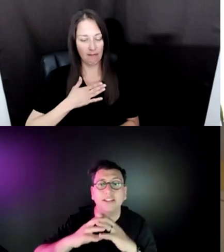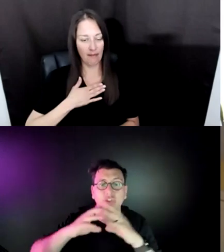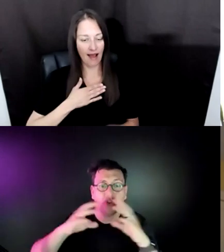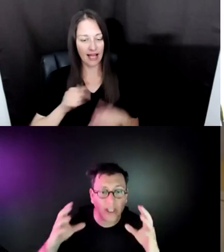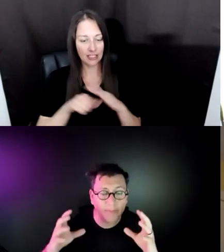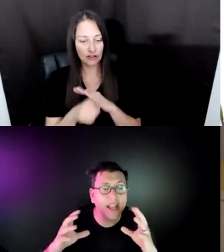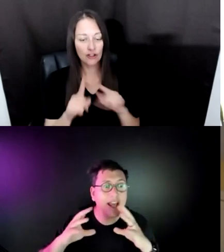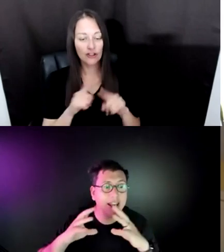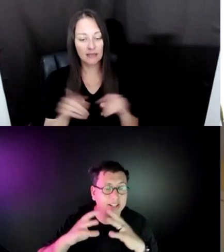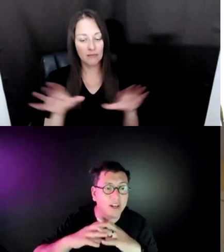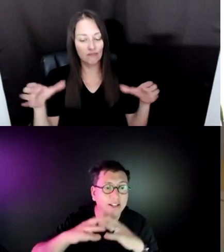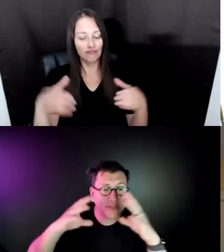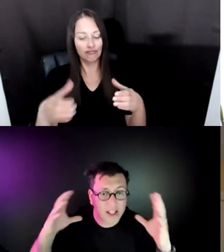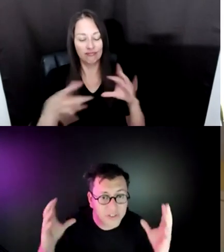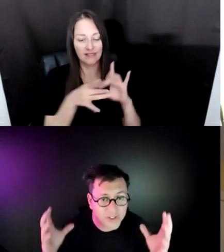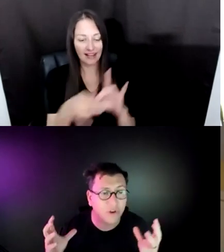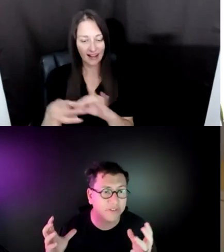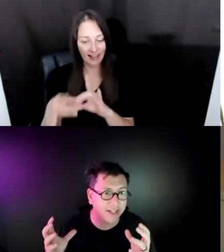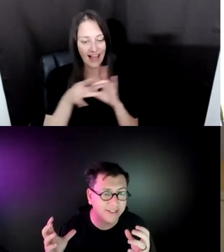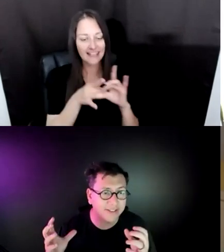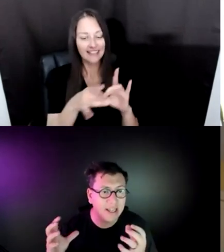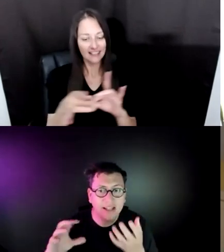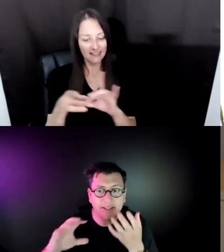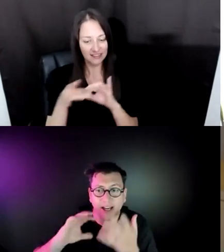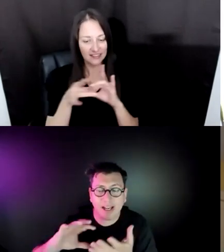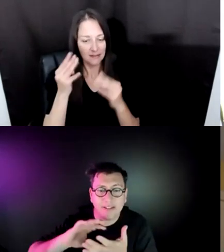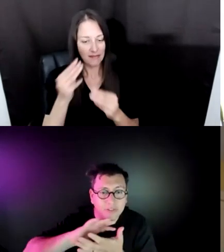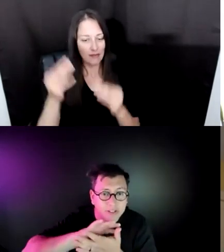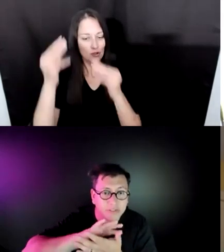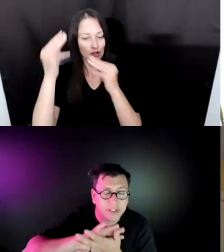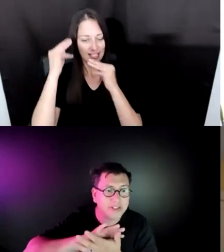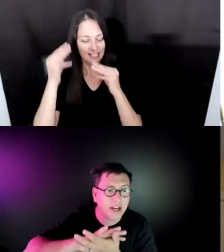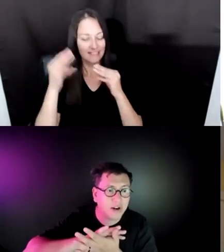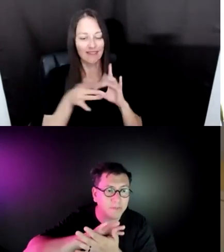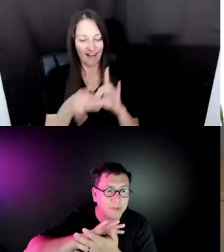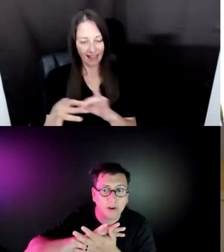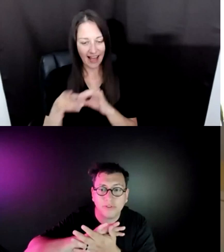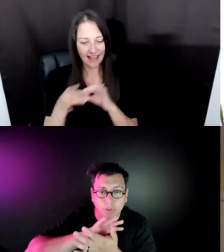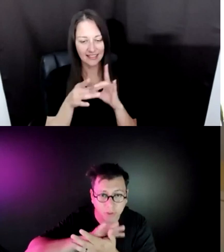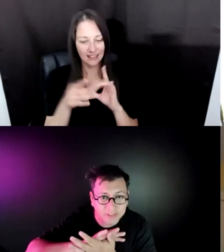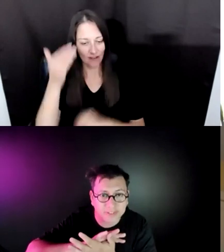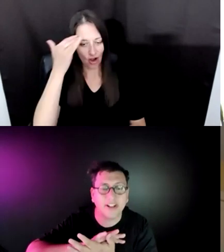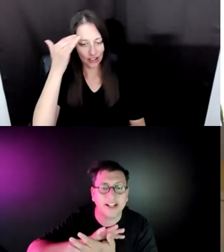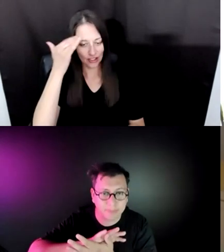DREAM, AND AS A COLLECTIVE CONSCIOUS CONTEXT, THE IDEA REALLY READS OUT BEYOND THE CERTAIN ASPECTS